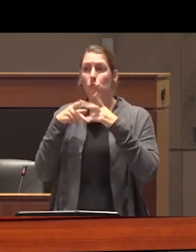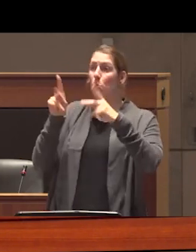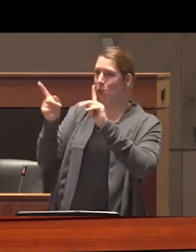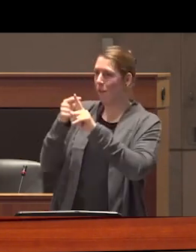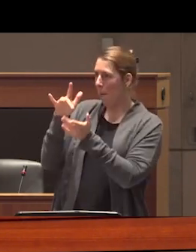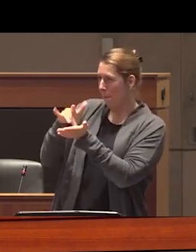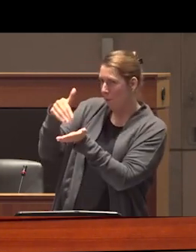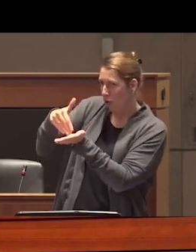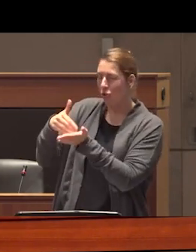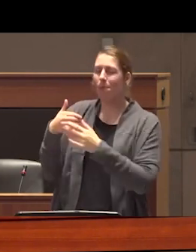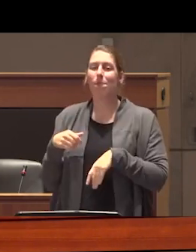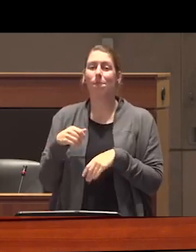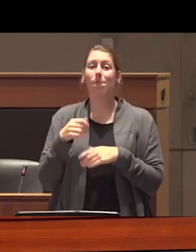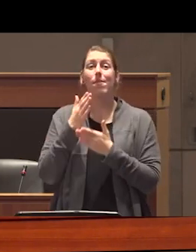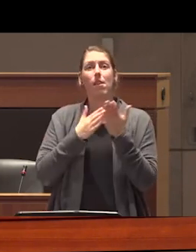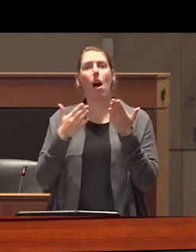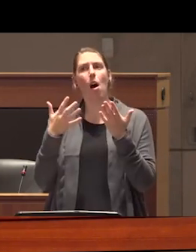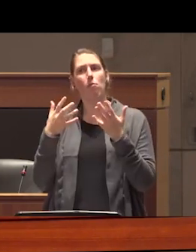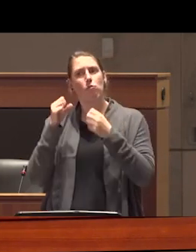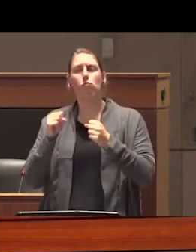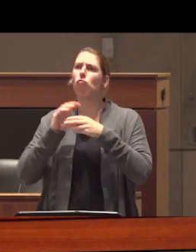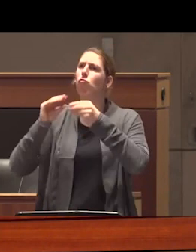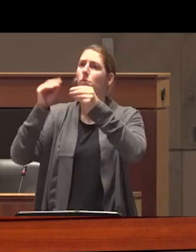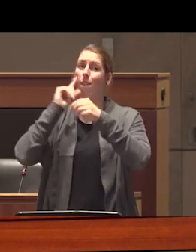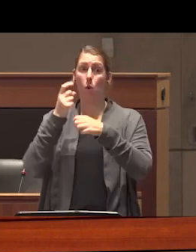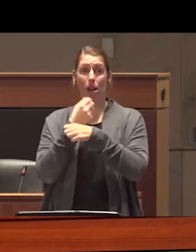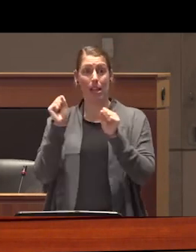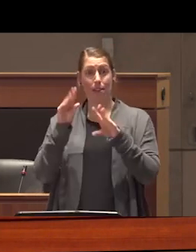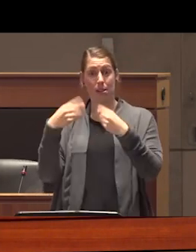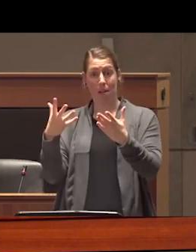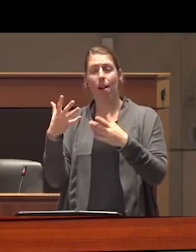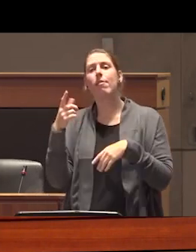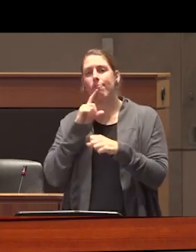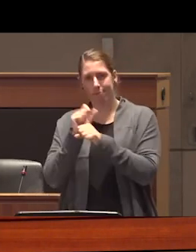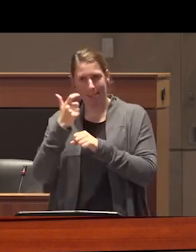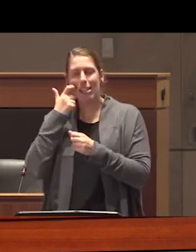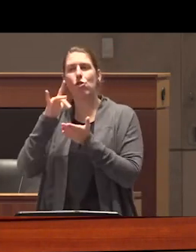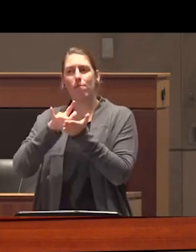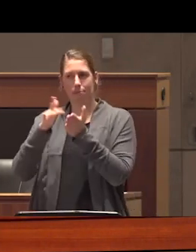access it some of the most vocal opponents of safe Supply are addiction medicine Physicians why would